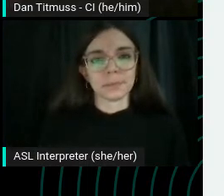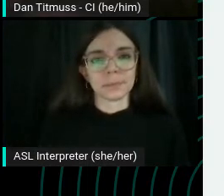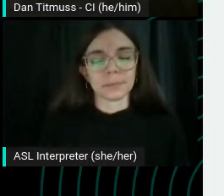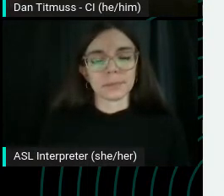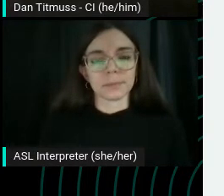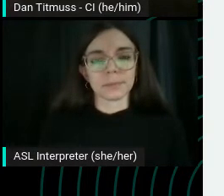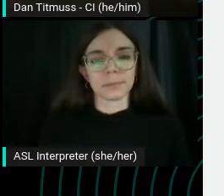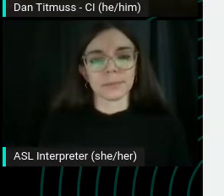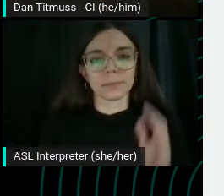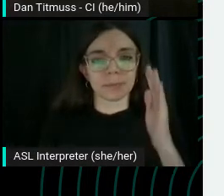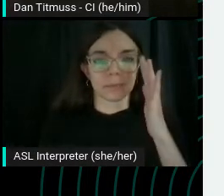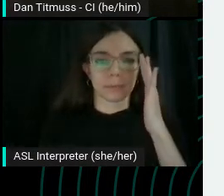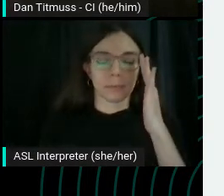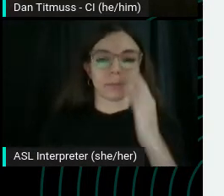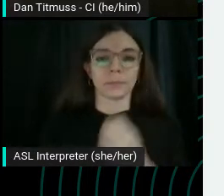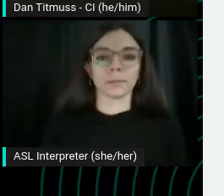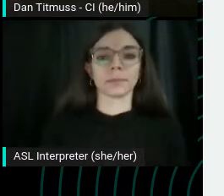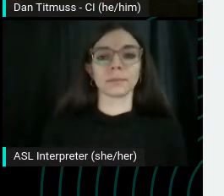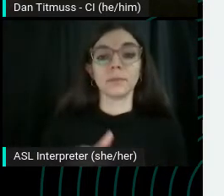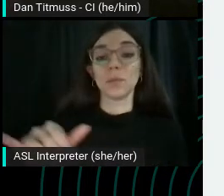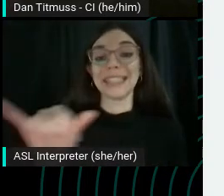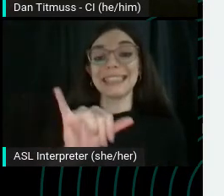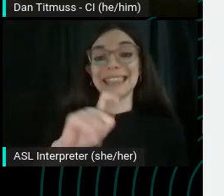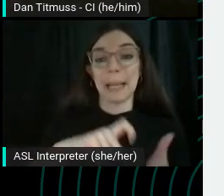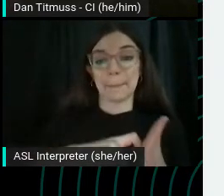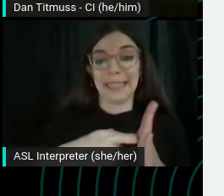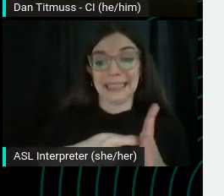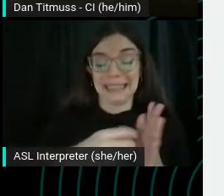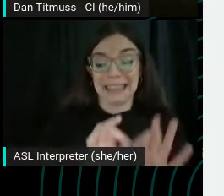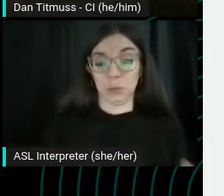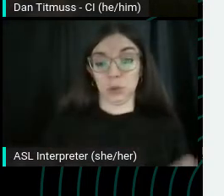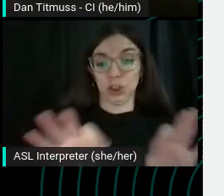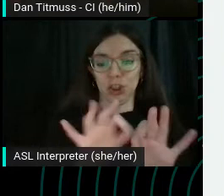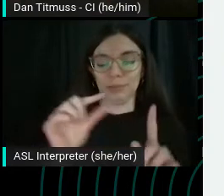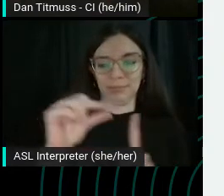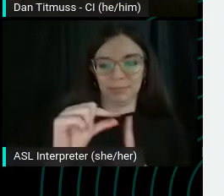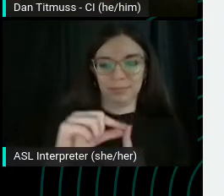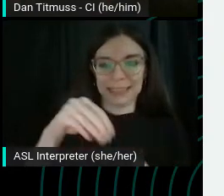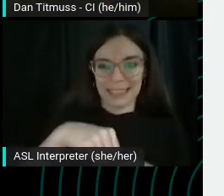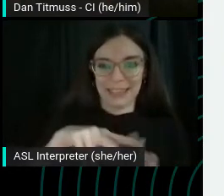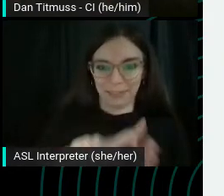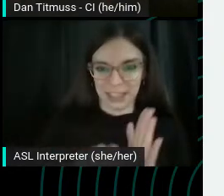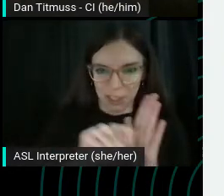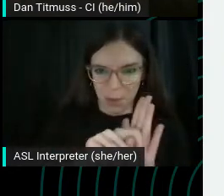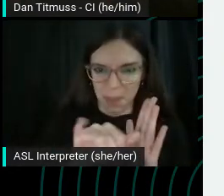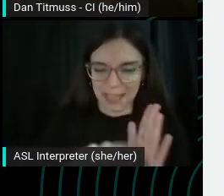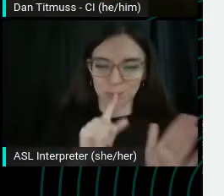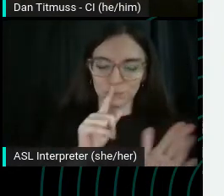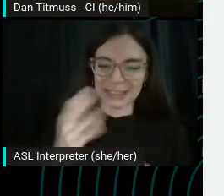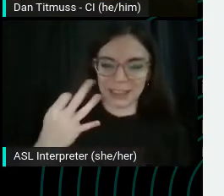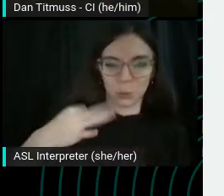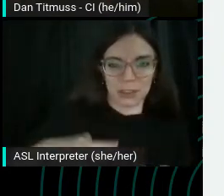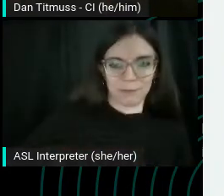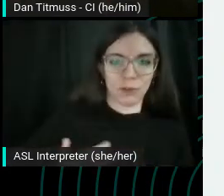Seeing the keyword in the first part of the video is actually a really useful optimization and something that a lot of YouTubers recommend.